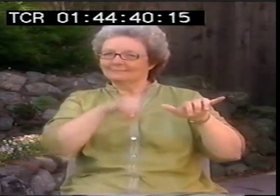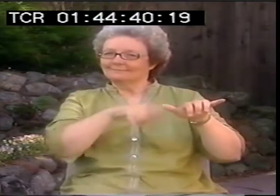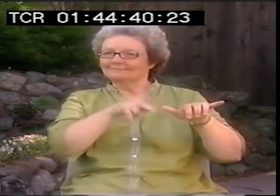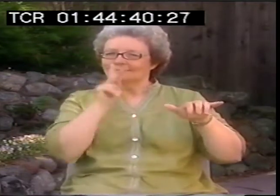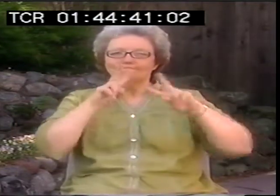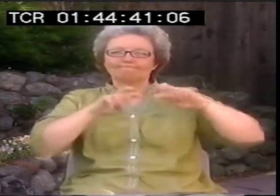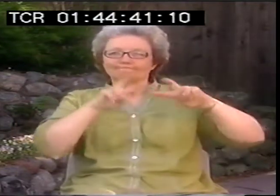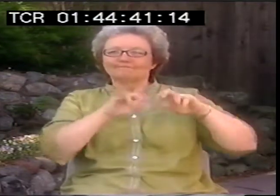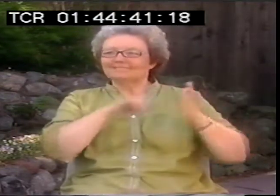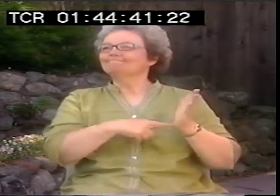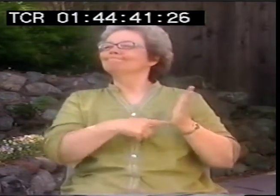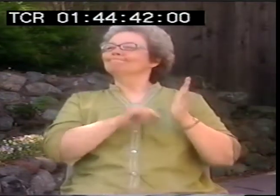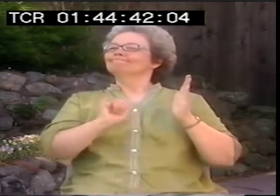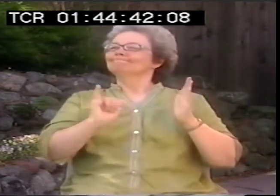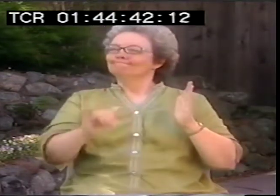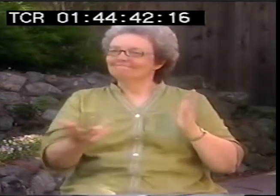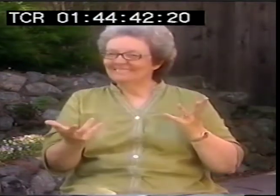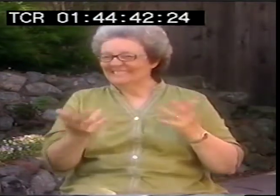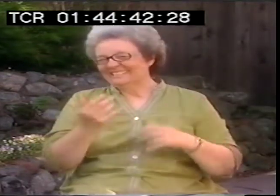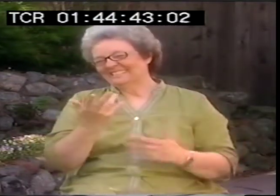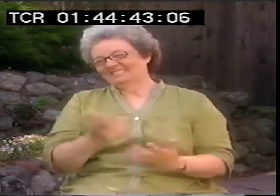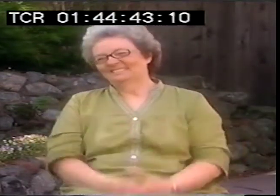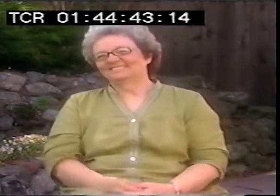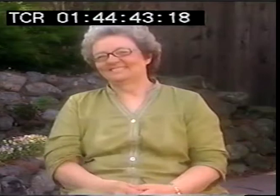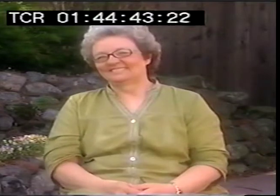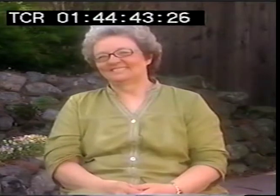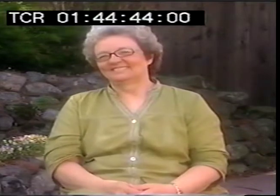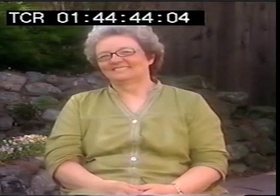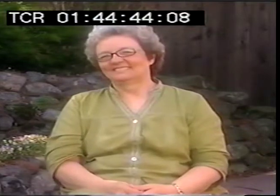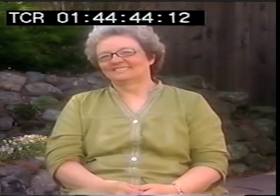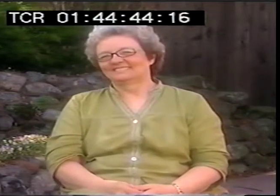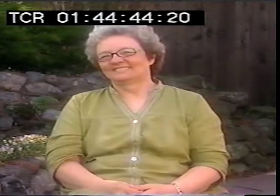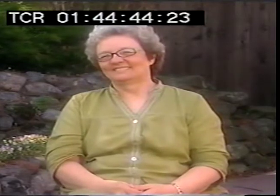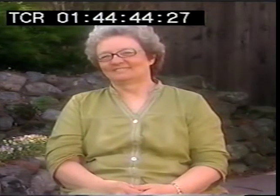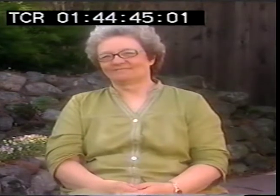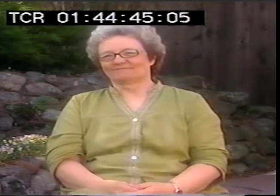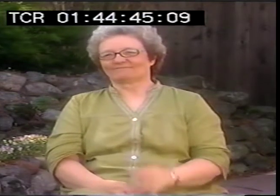When it's something that you can watch over and over again you can analyze it, but then it doesn't change and evolve.